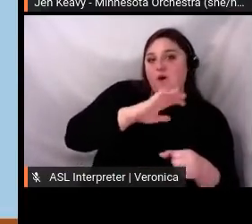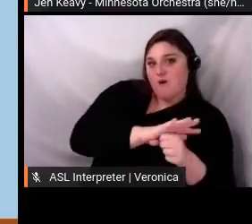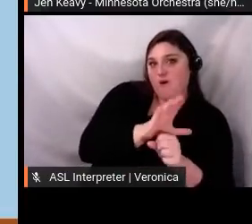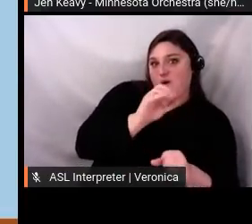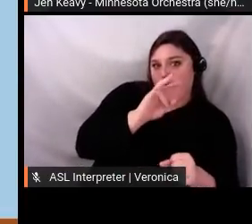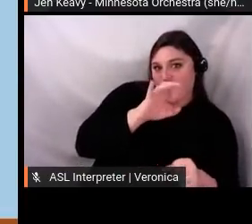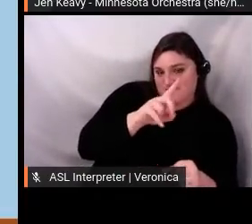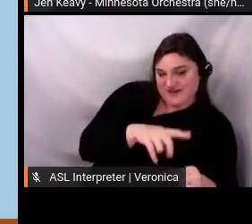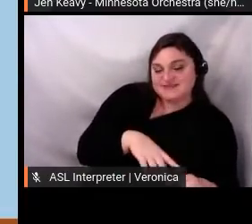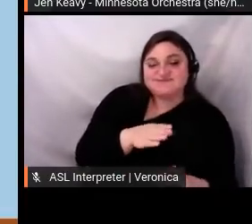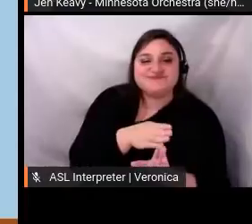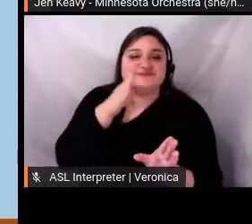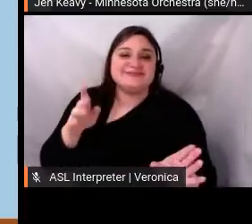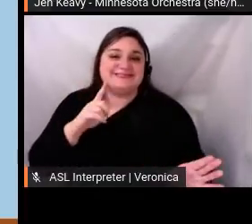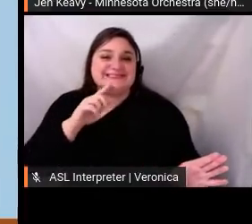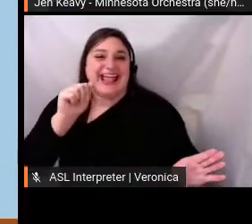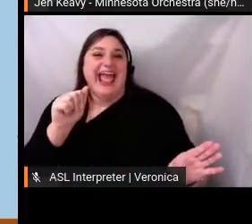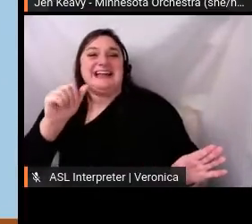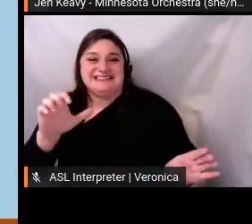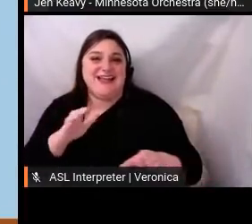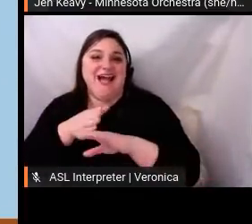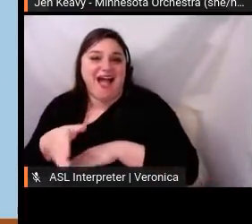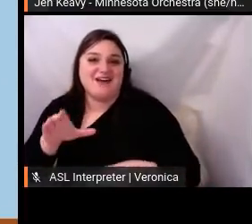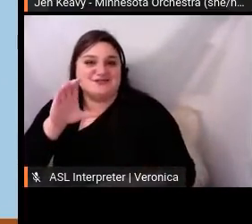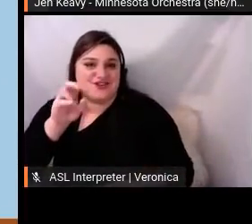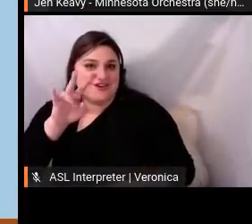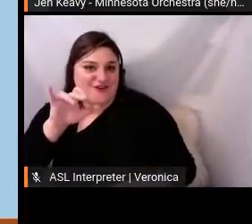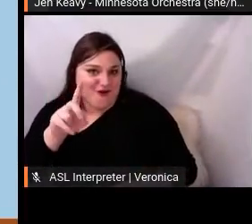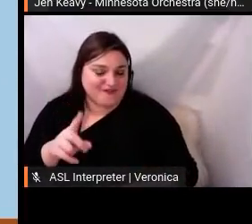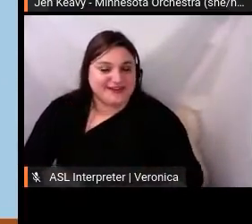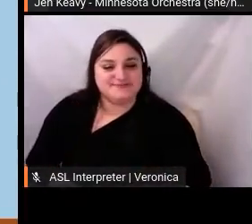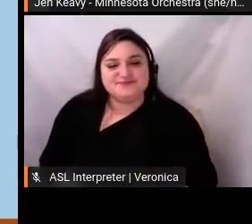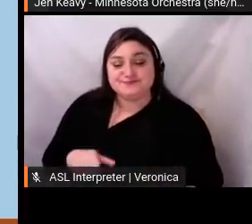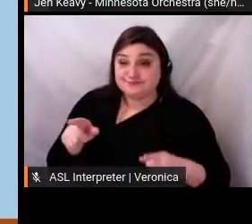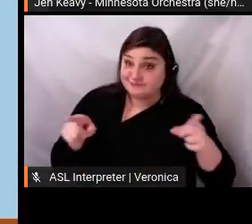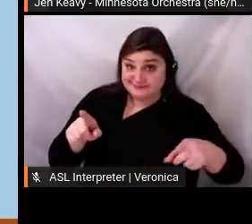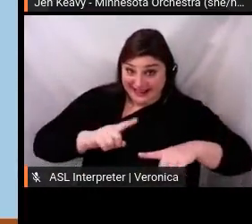Orchestra At Home. So, let's be honest. We built the plane while we